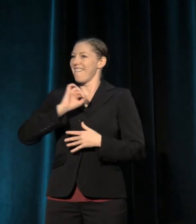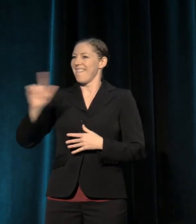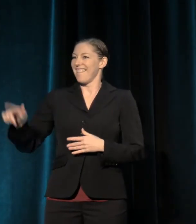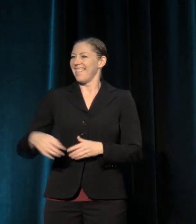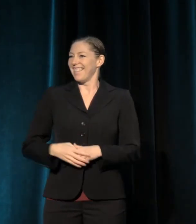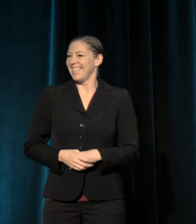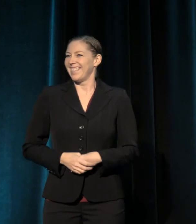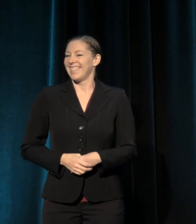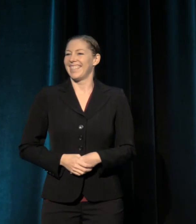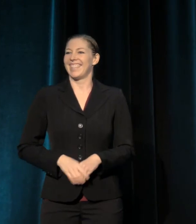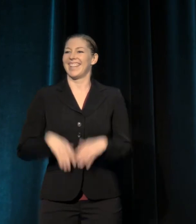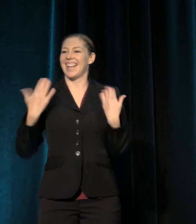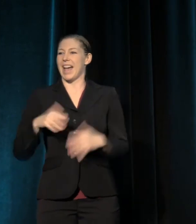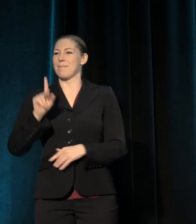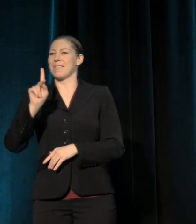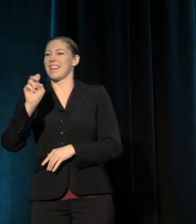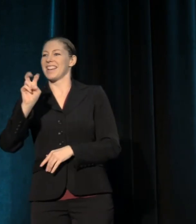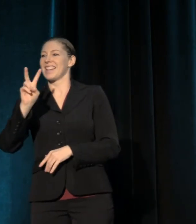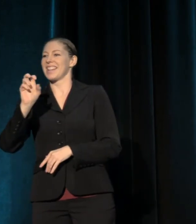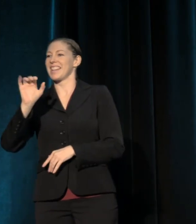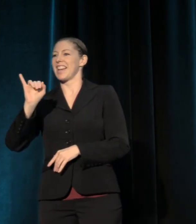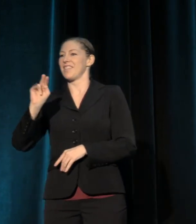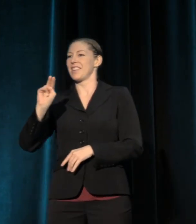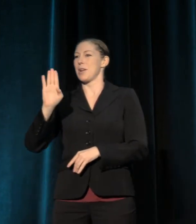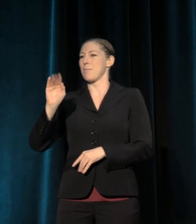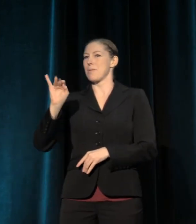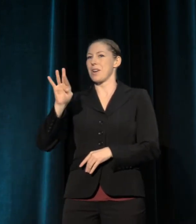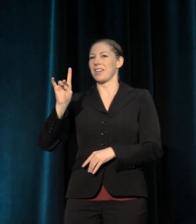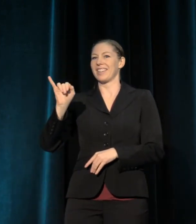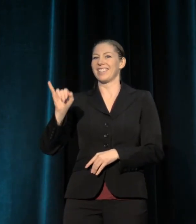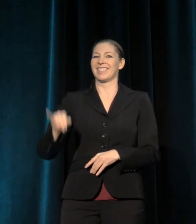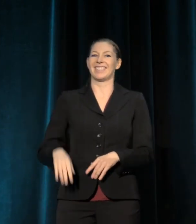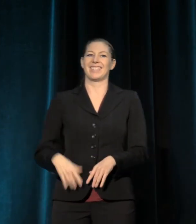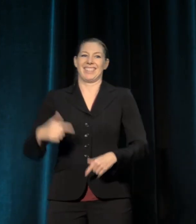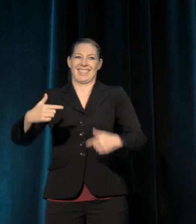I'm Kevin Moriarty, I'm the chair of the TCG board